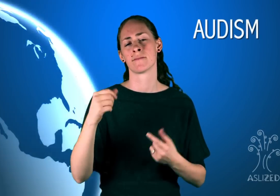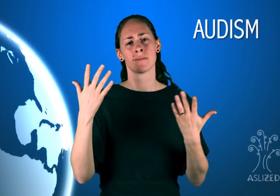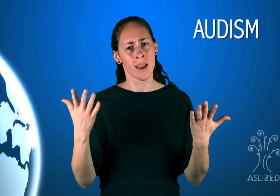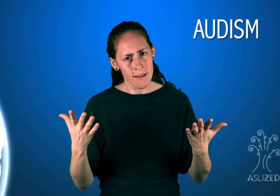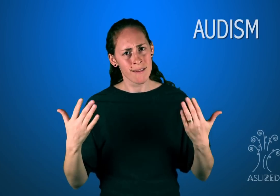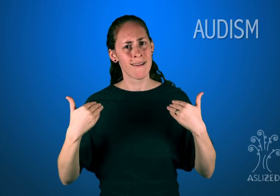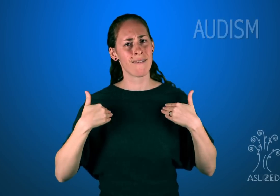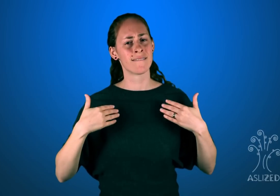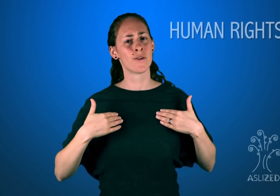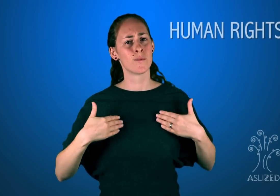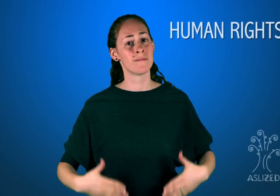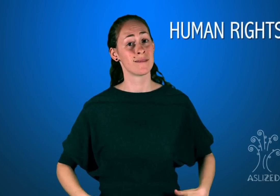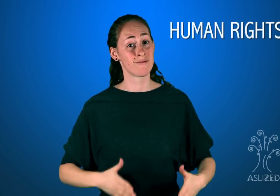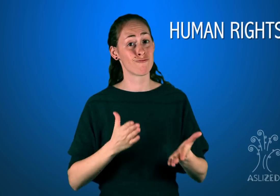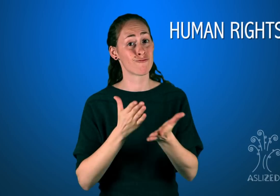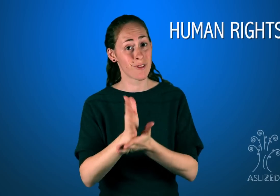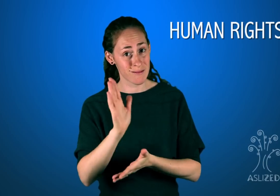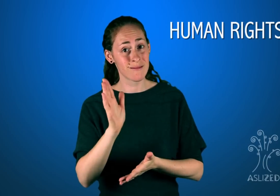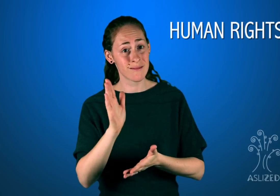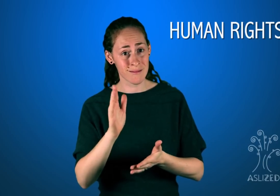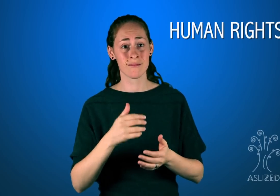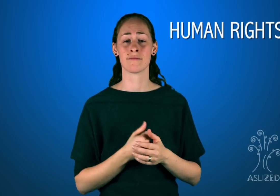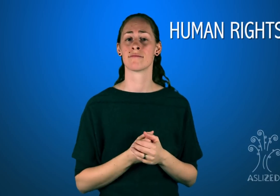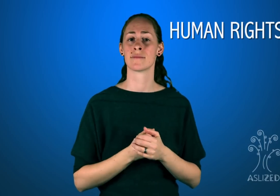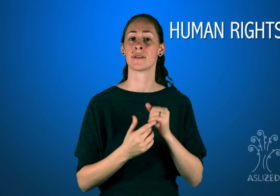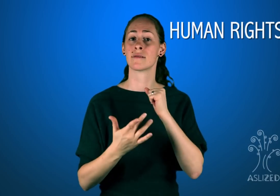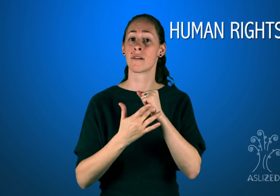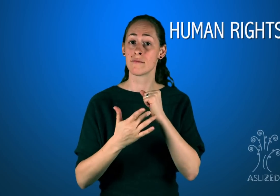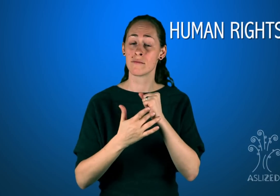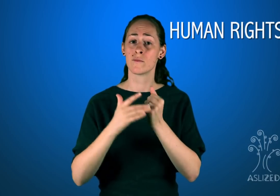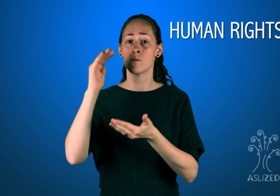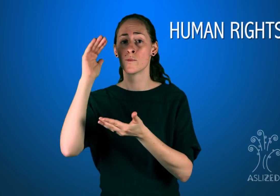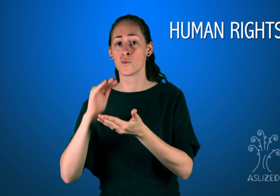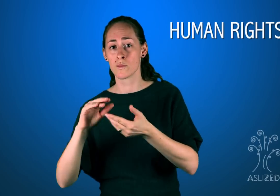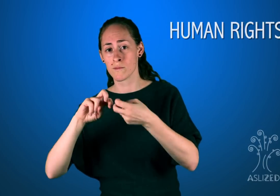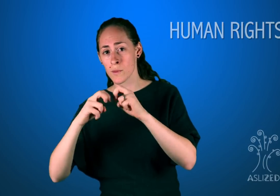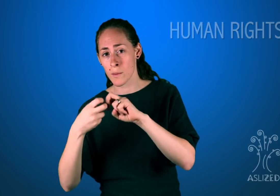have the protection of human rights. These rights are established to technically reduce problems and